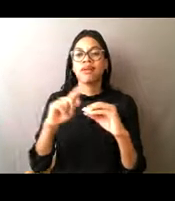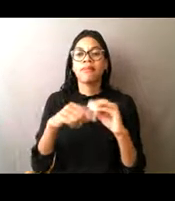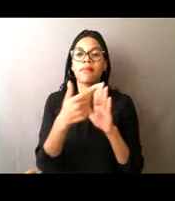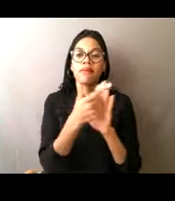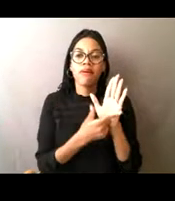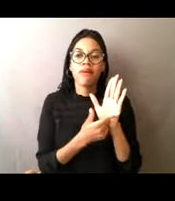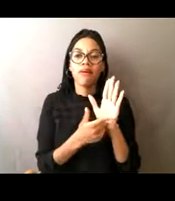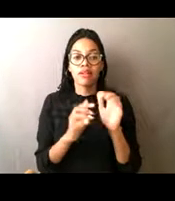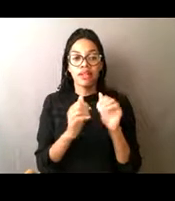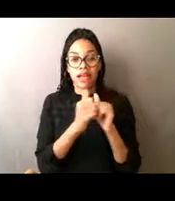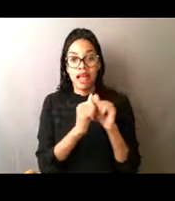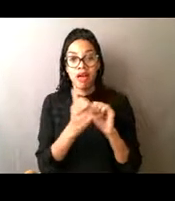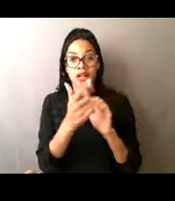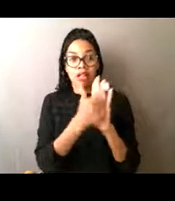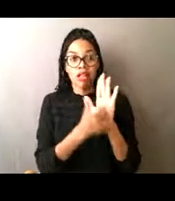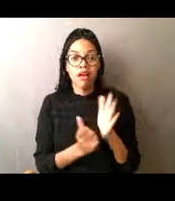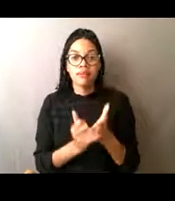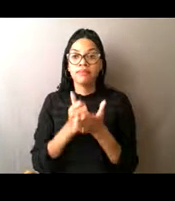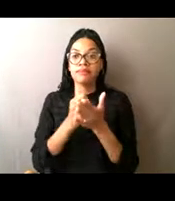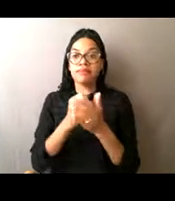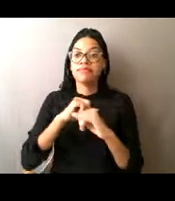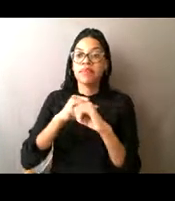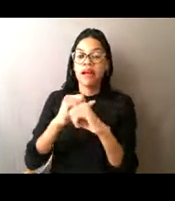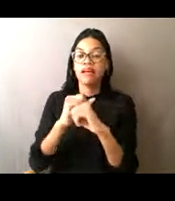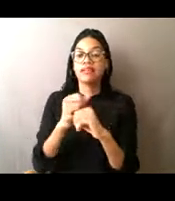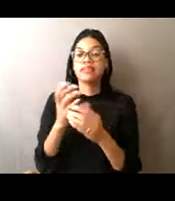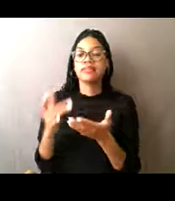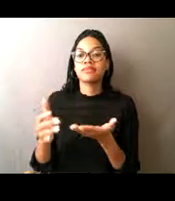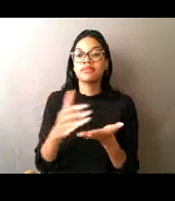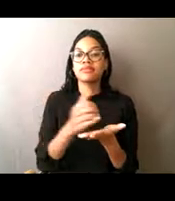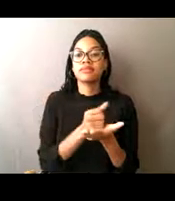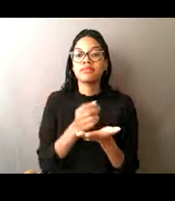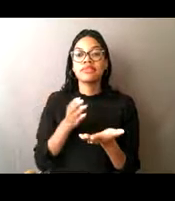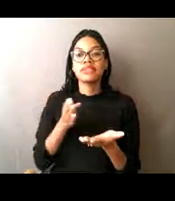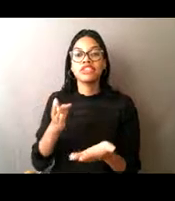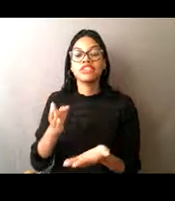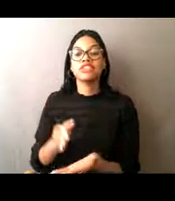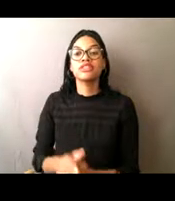So we will work with various different sportsman shows.